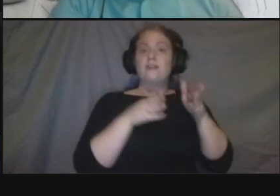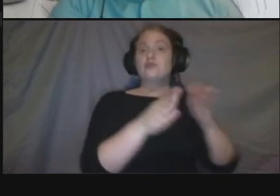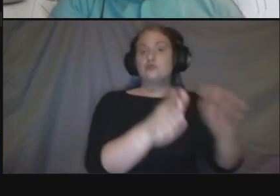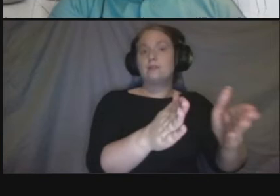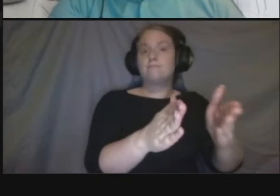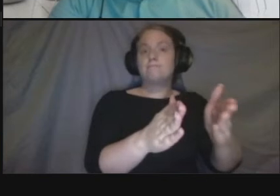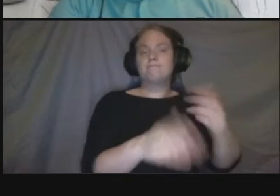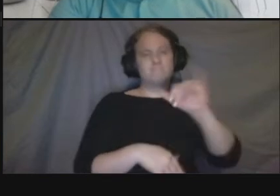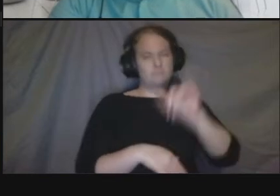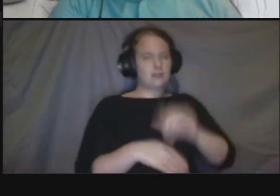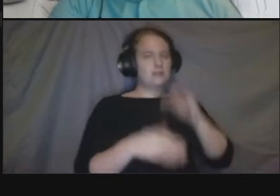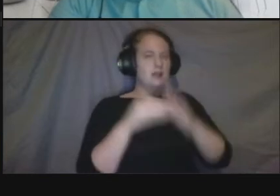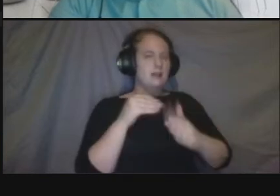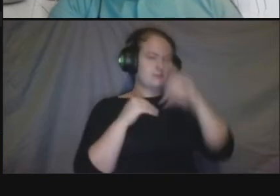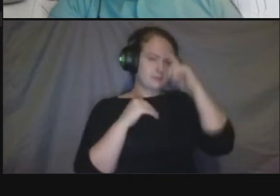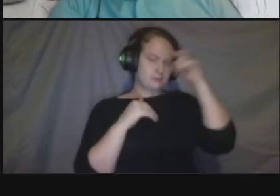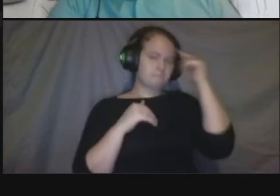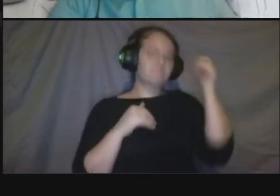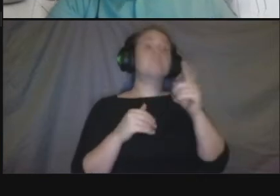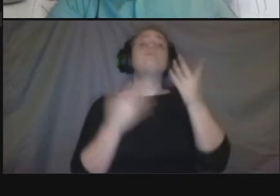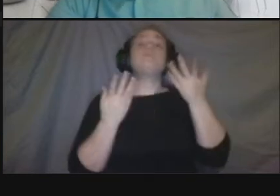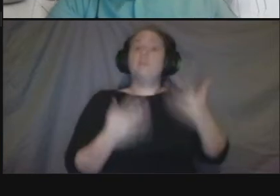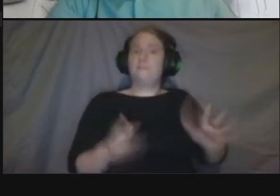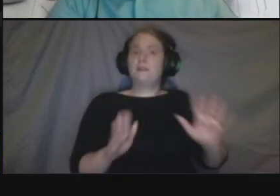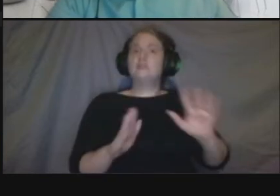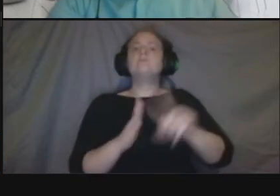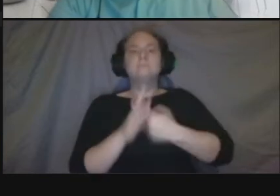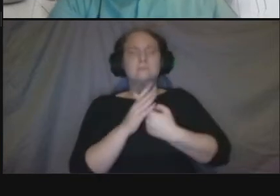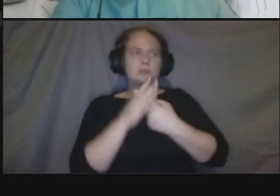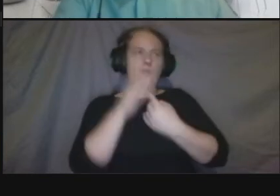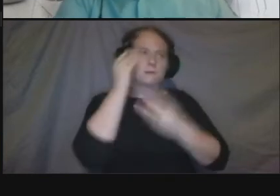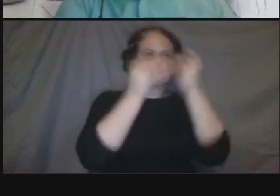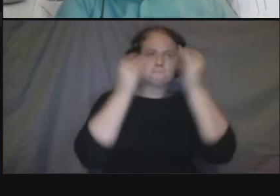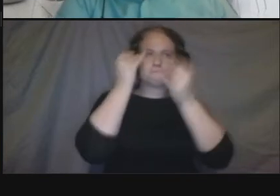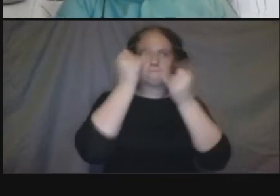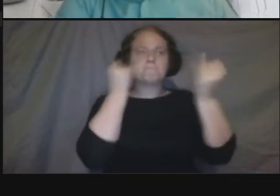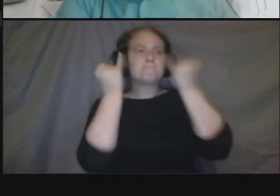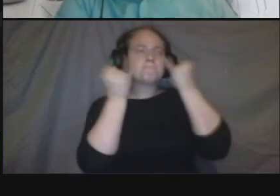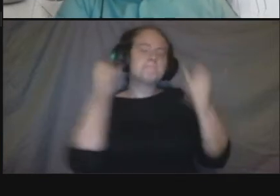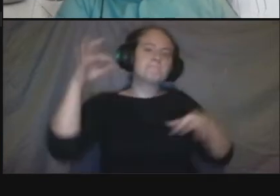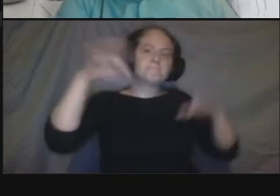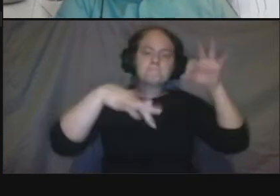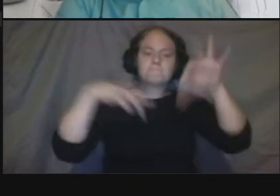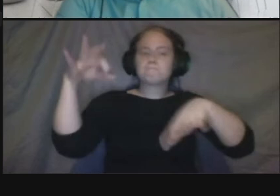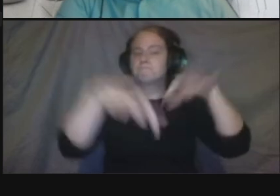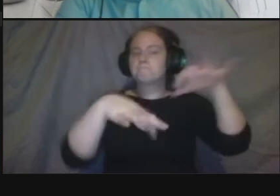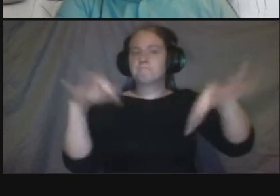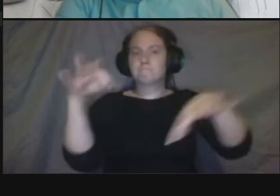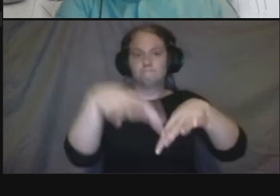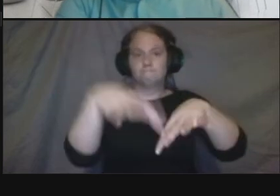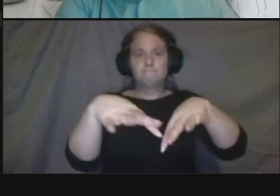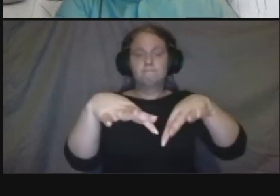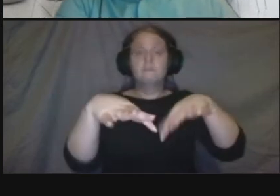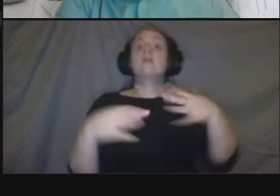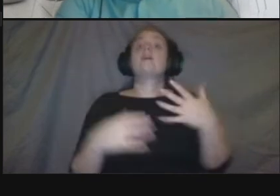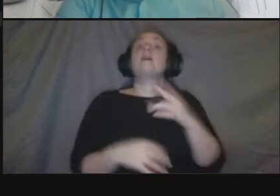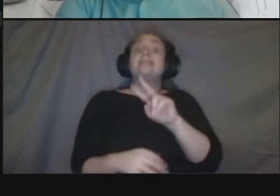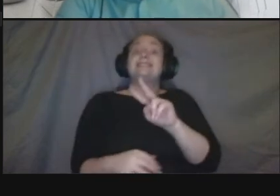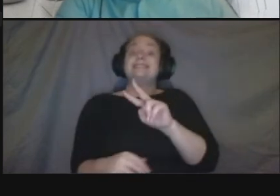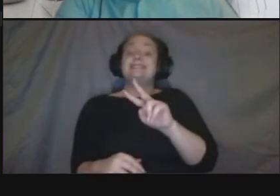um and then we'll share our initial ideas um at the second public meeting which will be in a